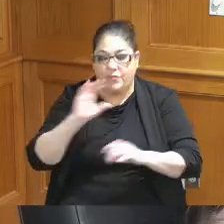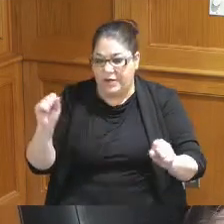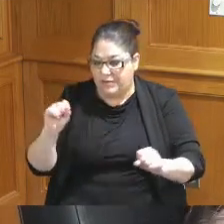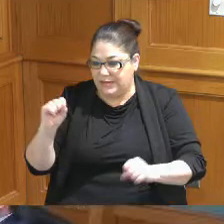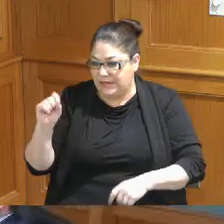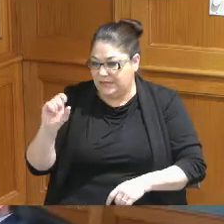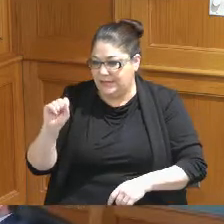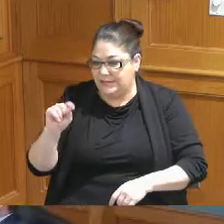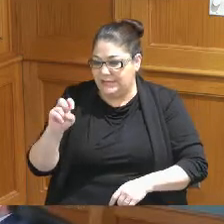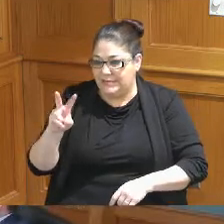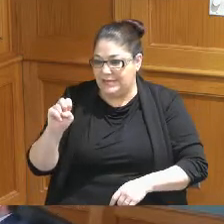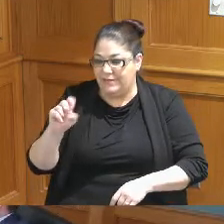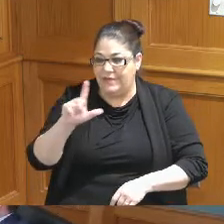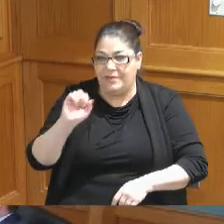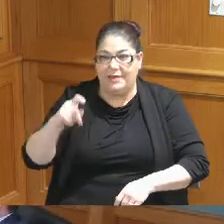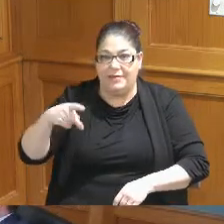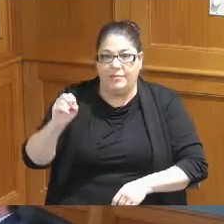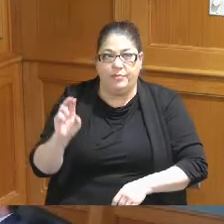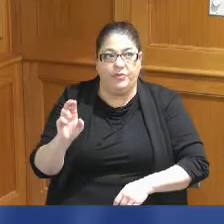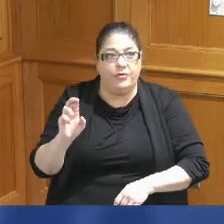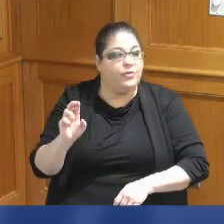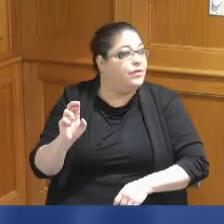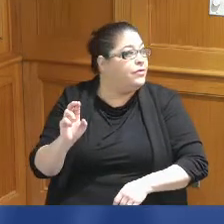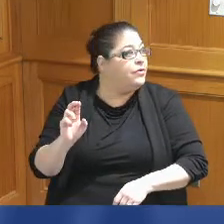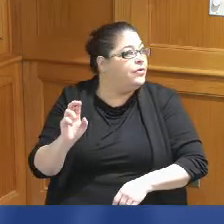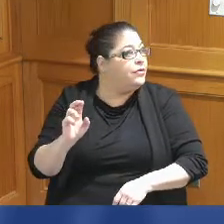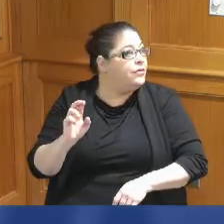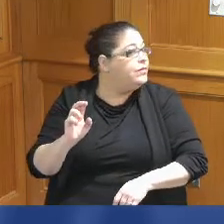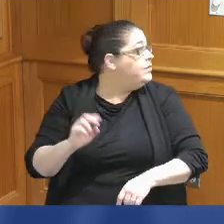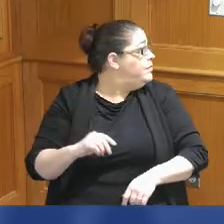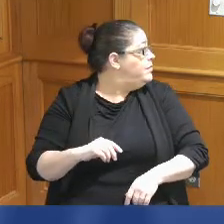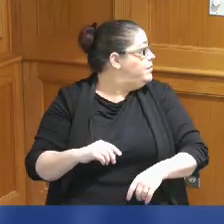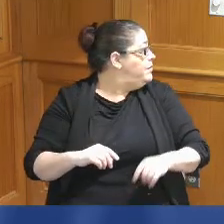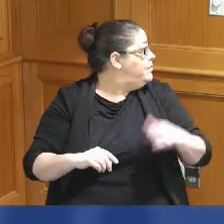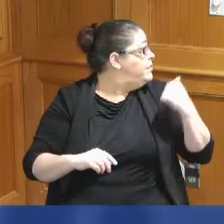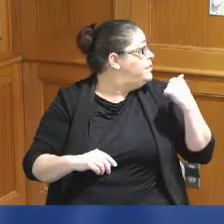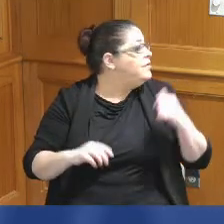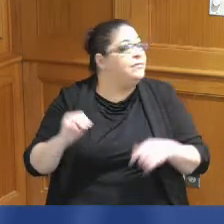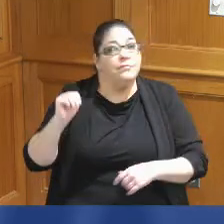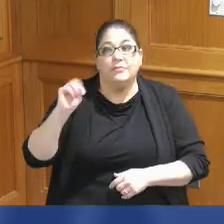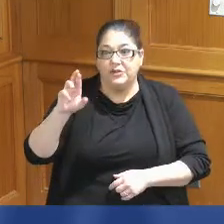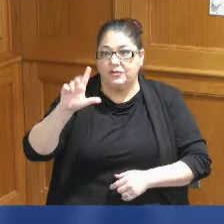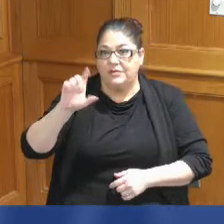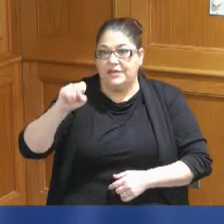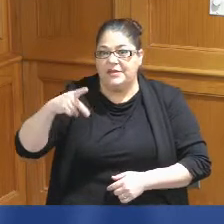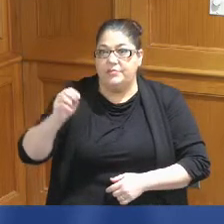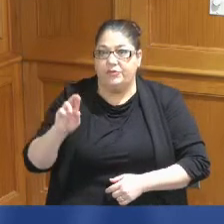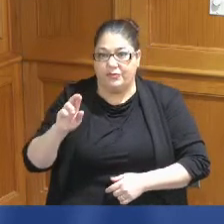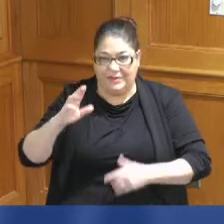Madam President associate I'm not sure yeah Mr Leeper is here so I certainly will call on on him